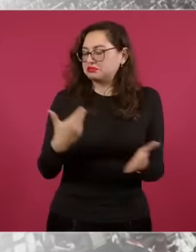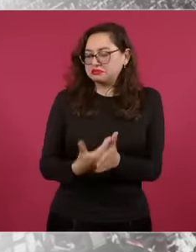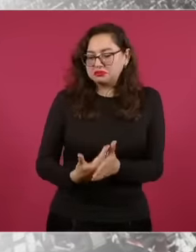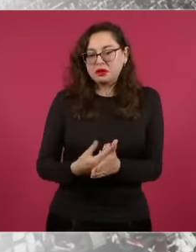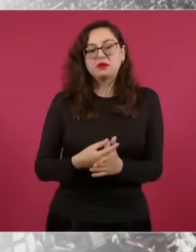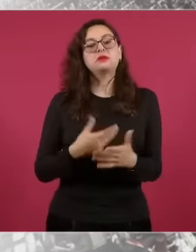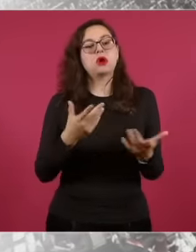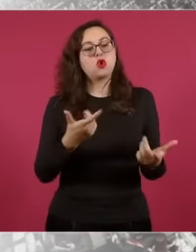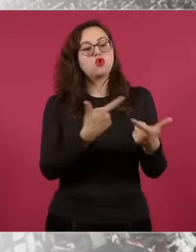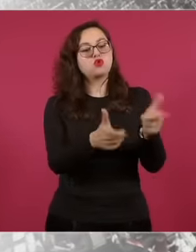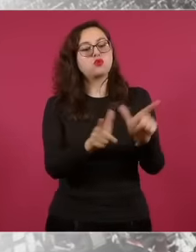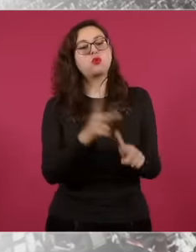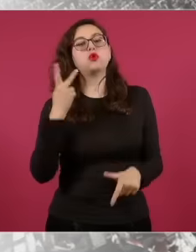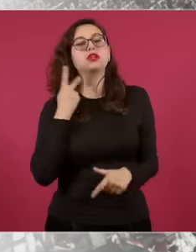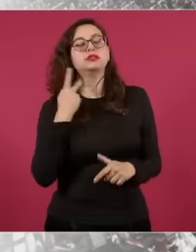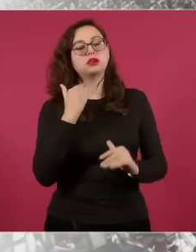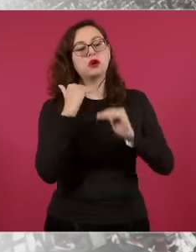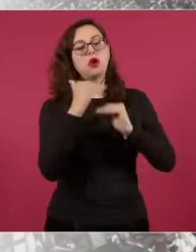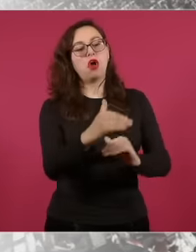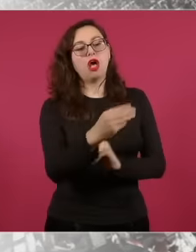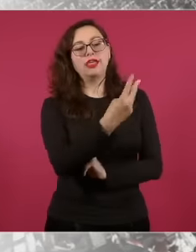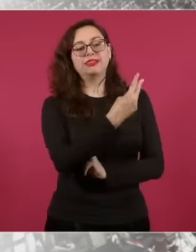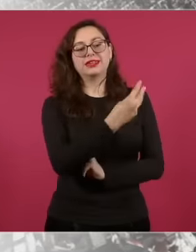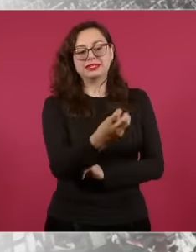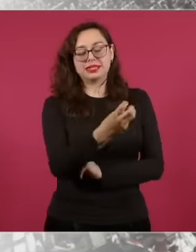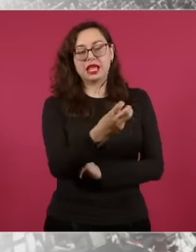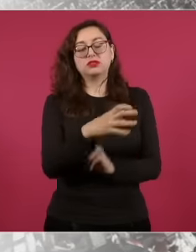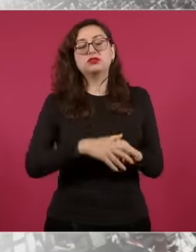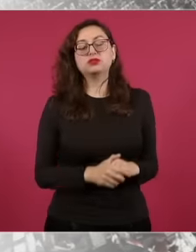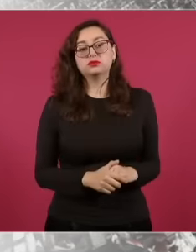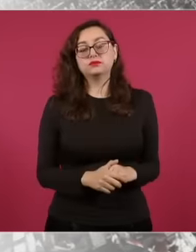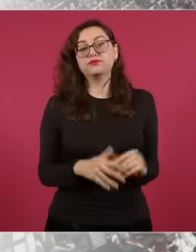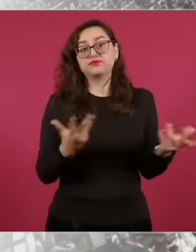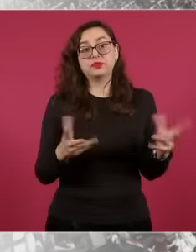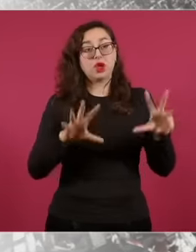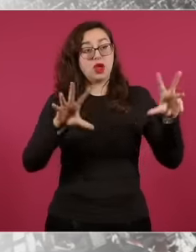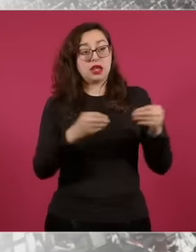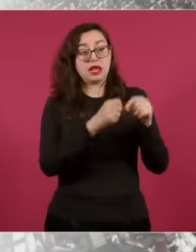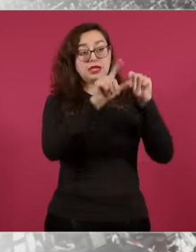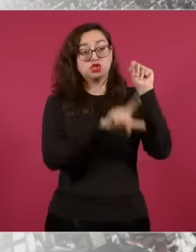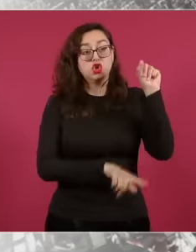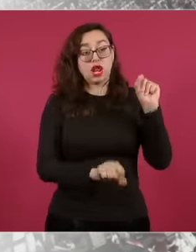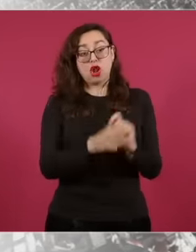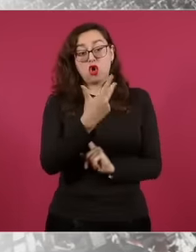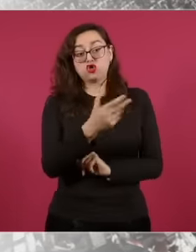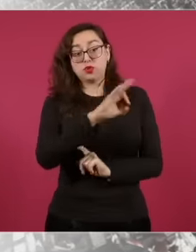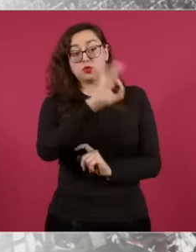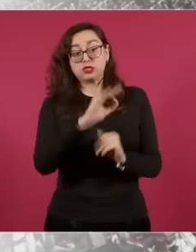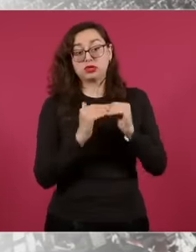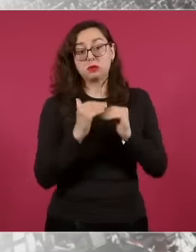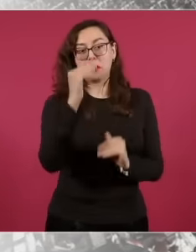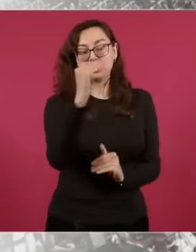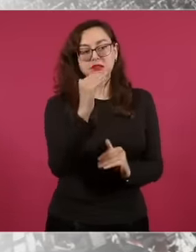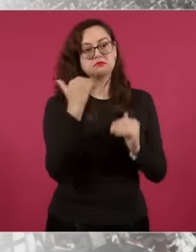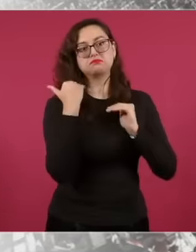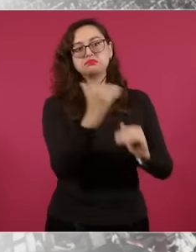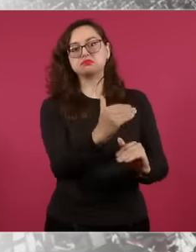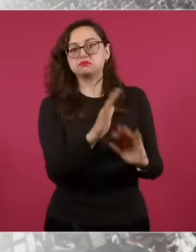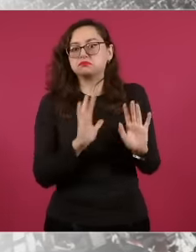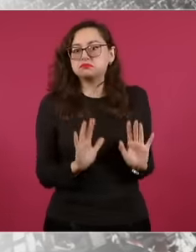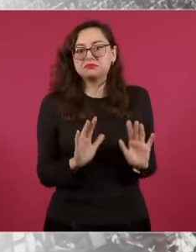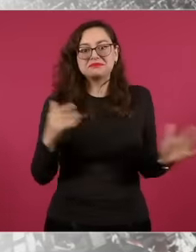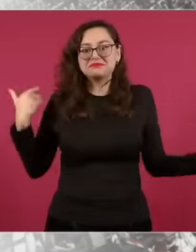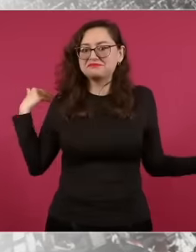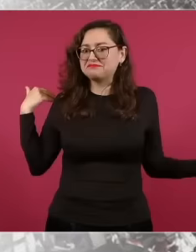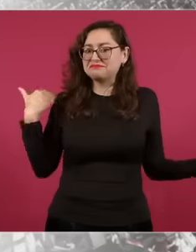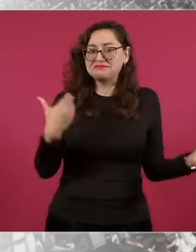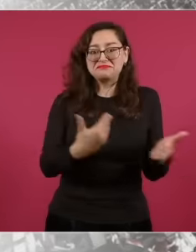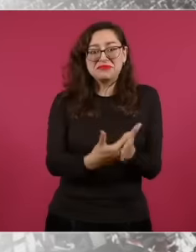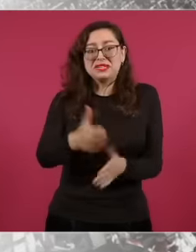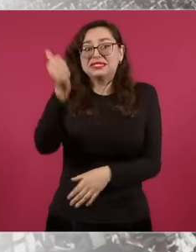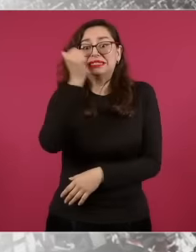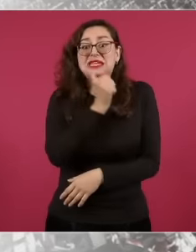party cannot have more points than the total vote cast This has always been the case since the 2008 reform,